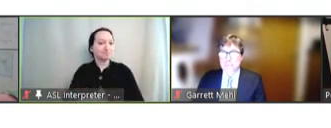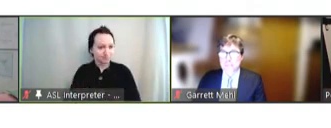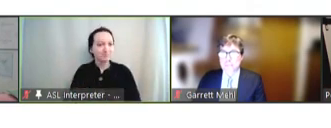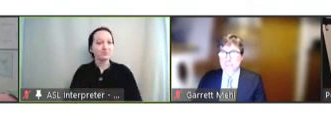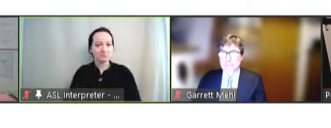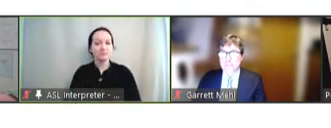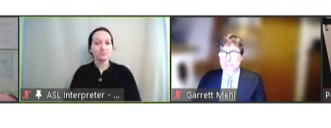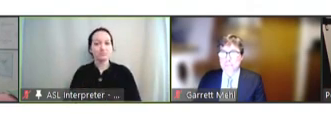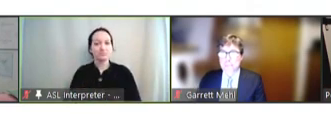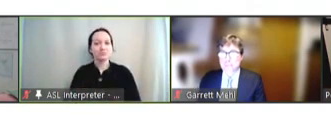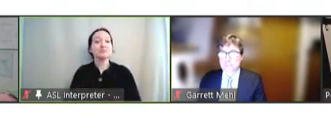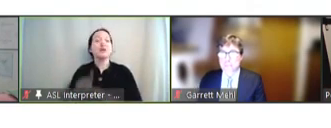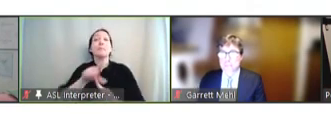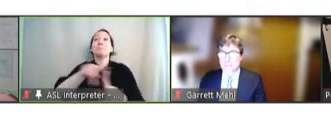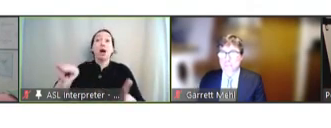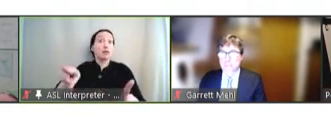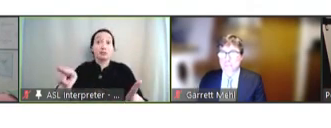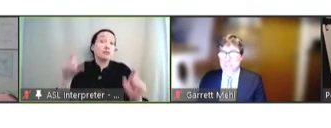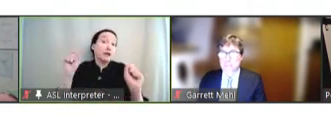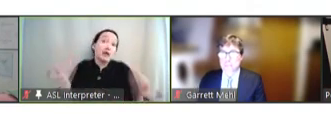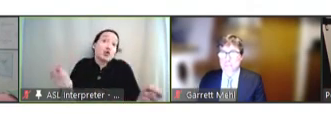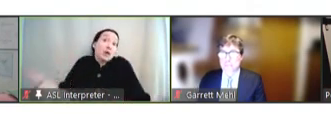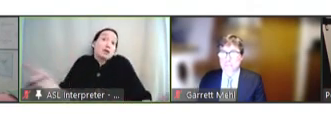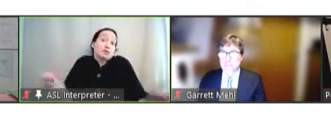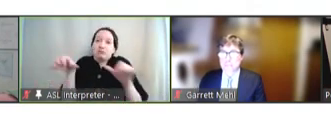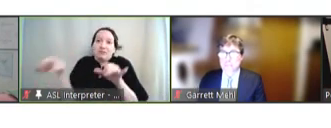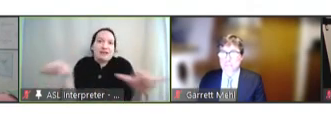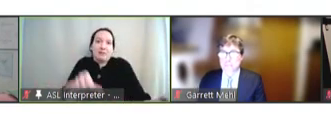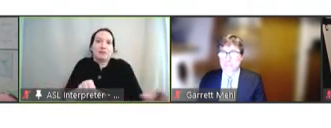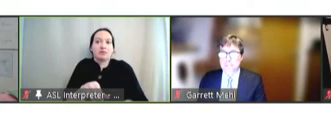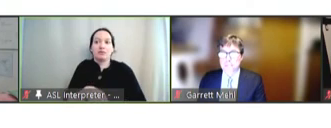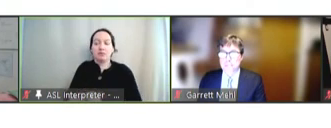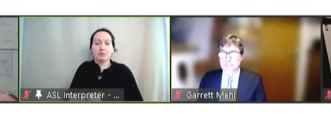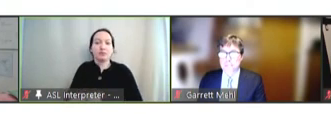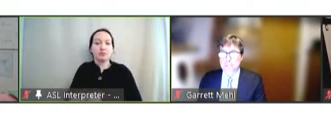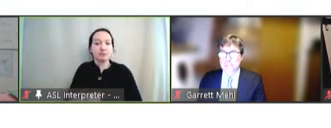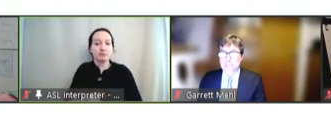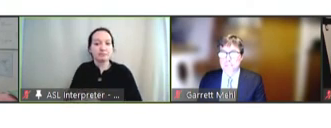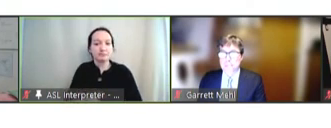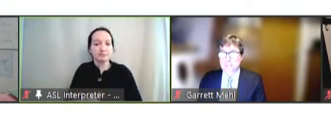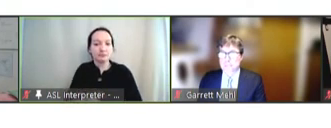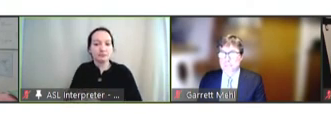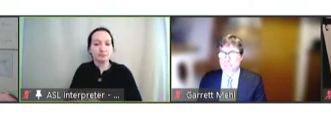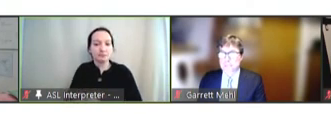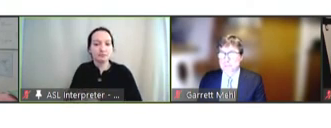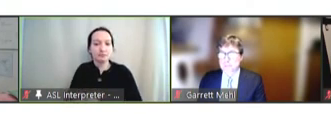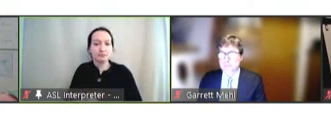But they can move quite quickly, and same with Indonesia. John Douglas: Yeah. Robert Hopkins: It looks like Daniel Hoft has his hand up next.